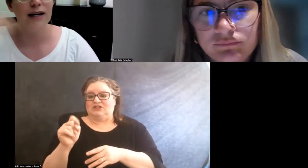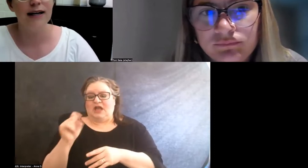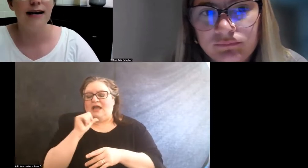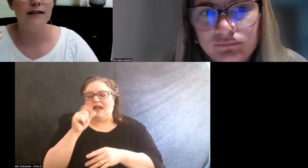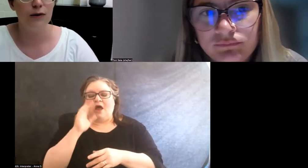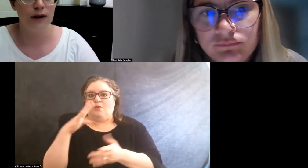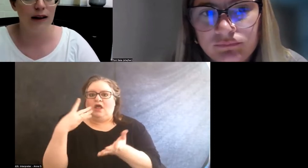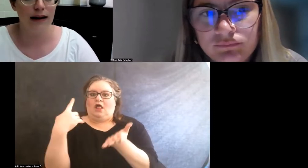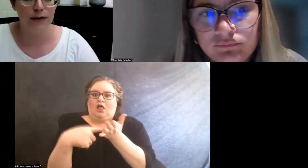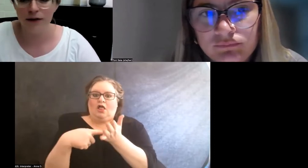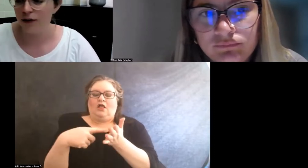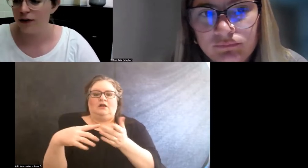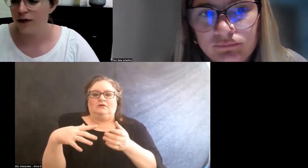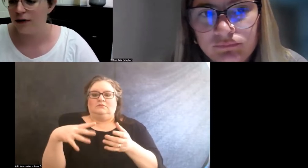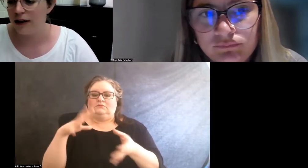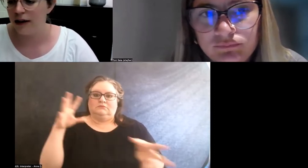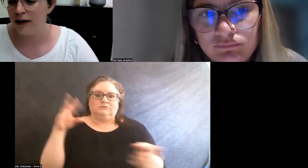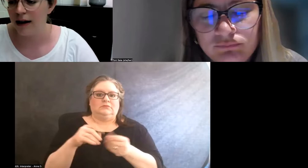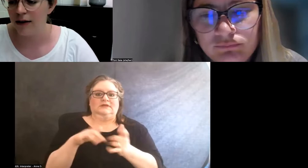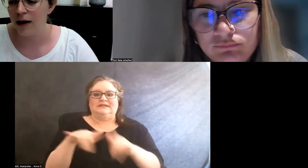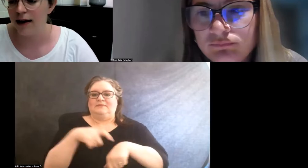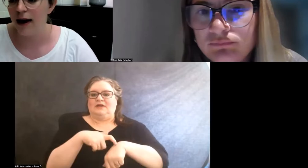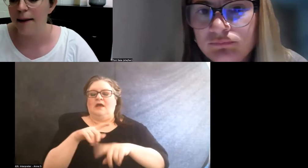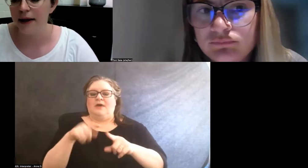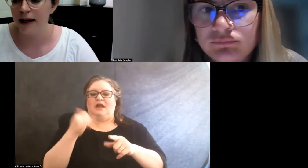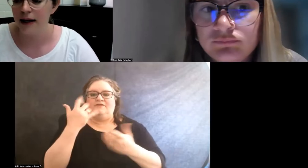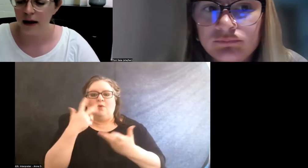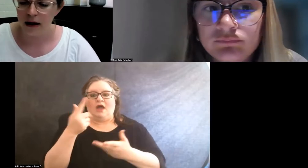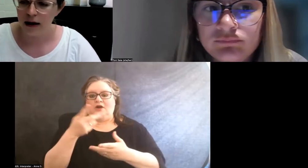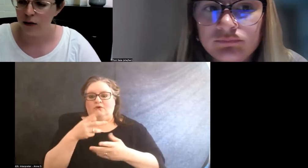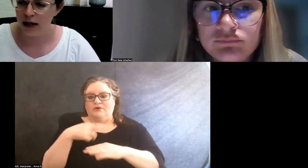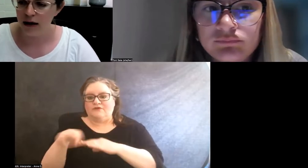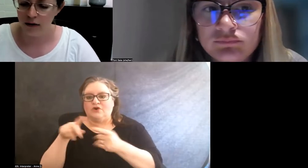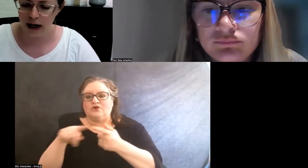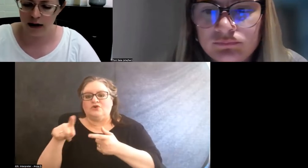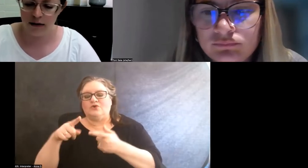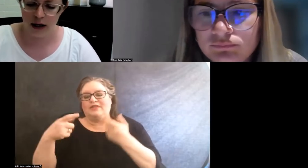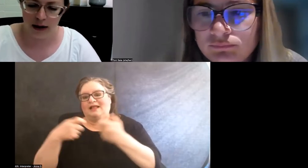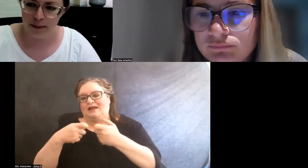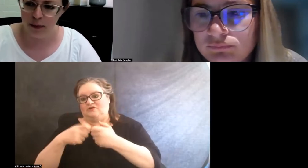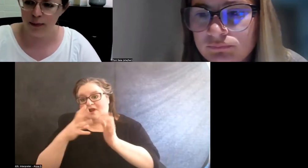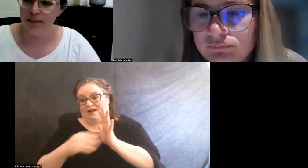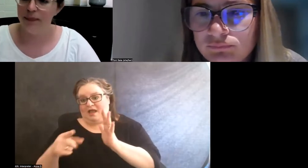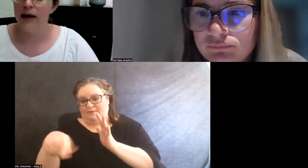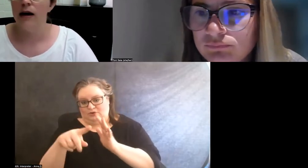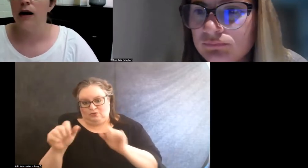but in case you would like to refer to the electronic copy, you can do that, okay. Oops.